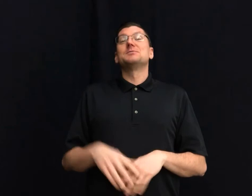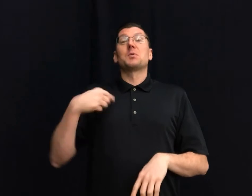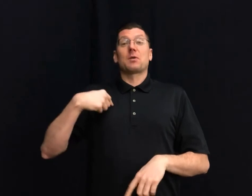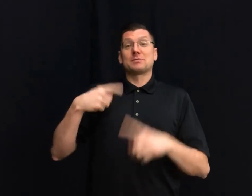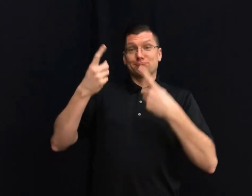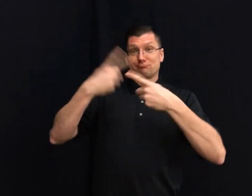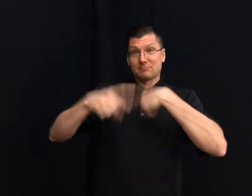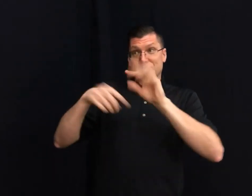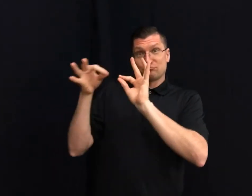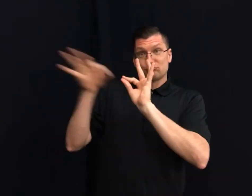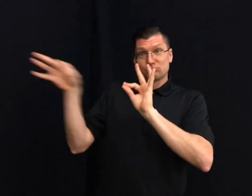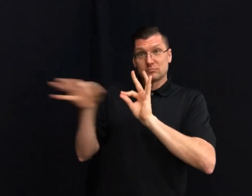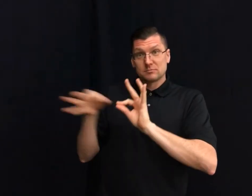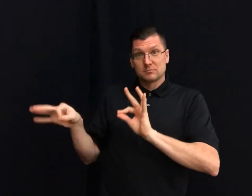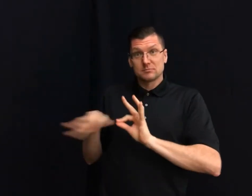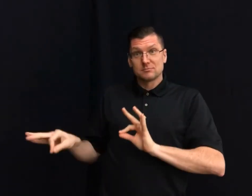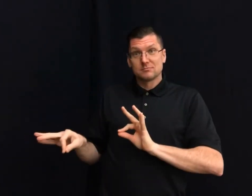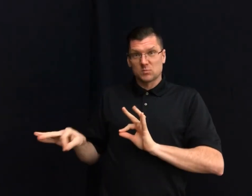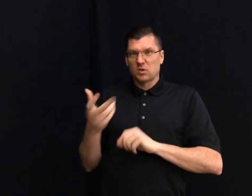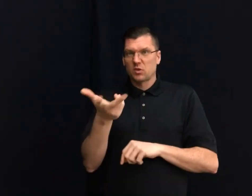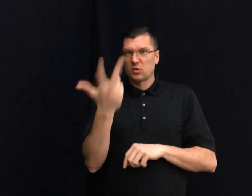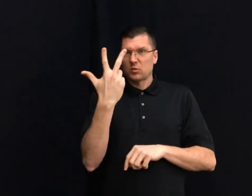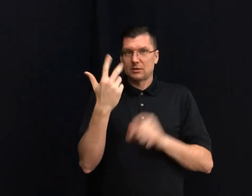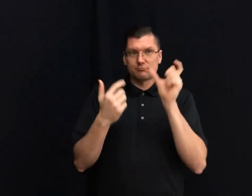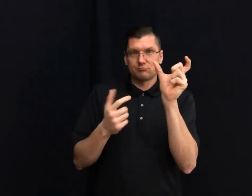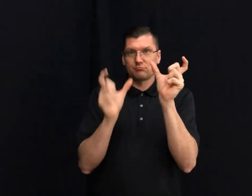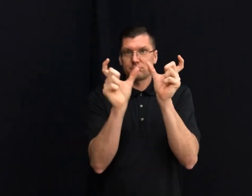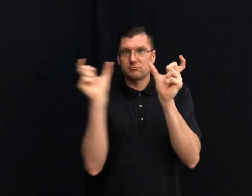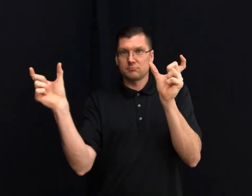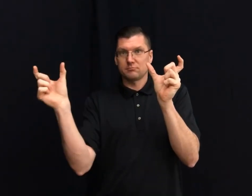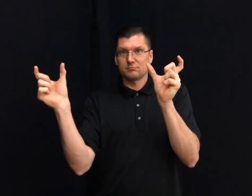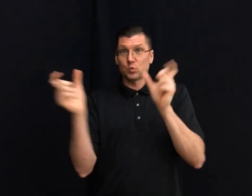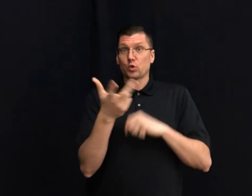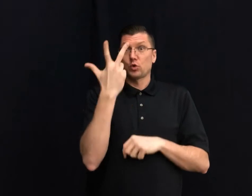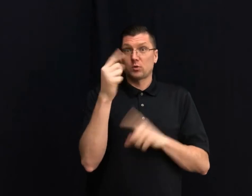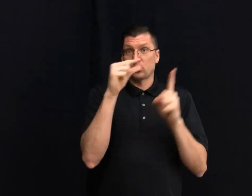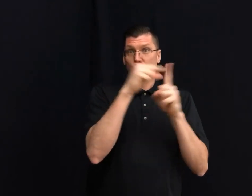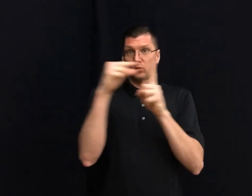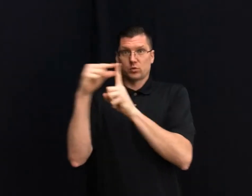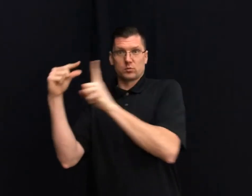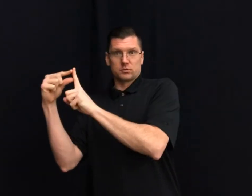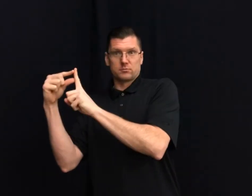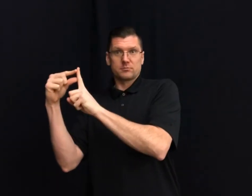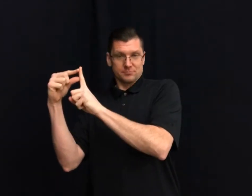I will sign phases/statements that has three boxes/words.